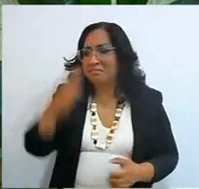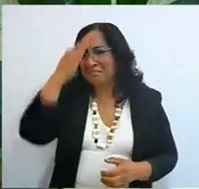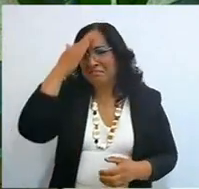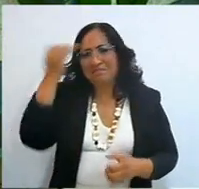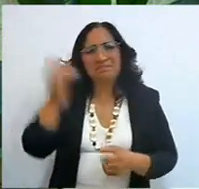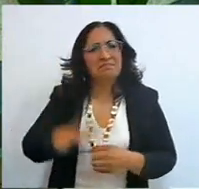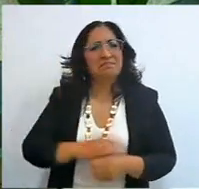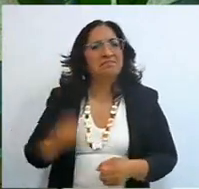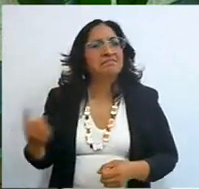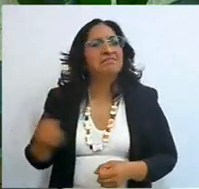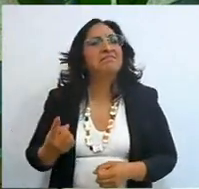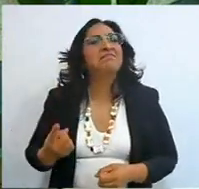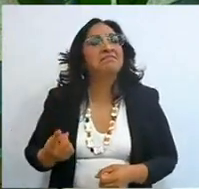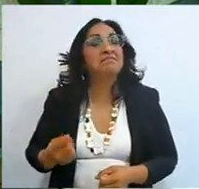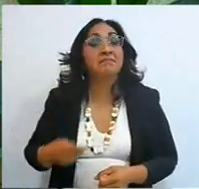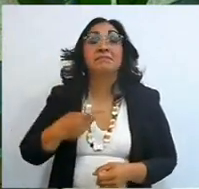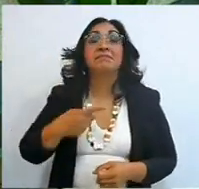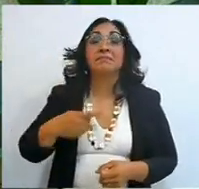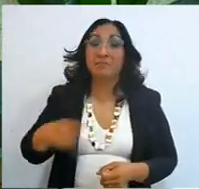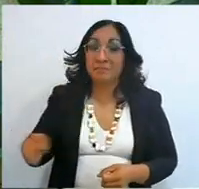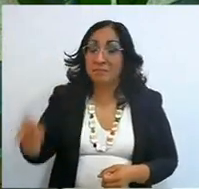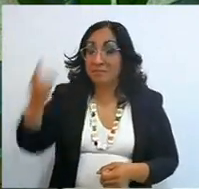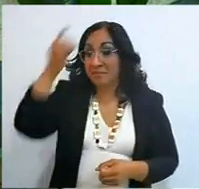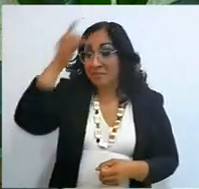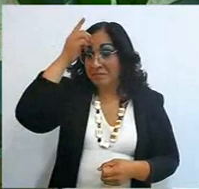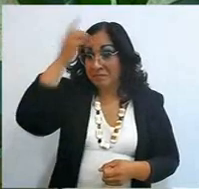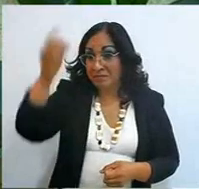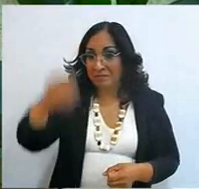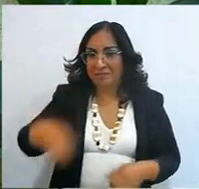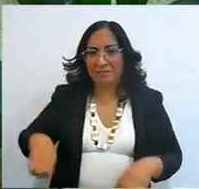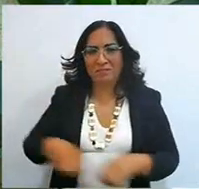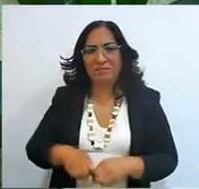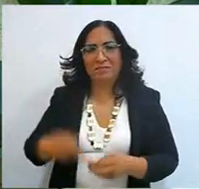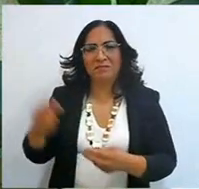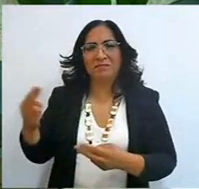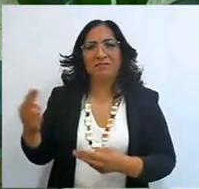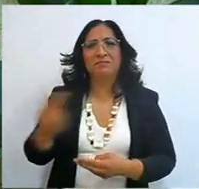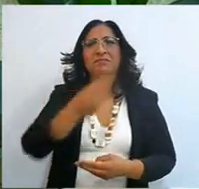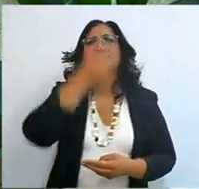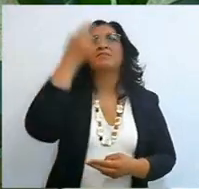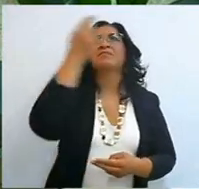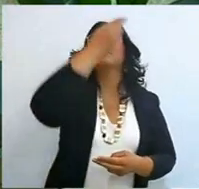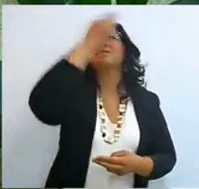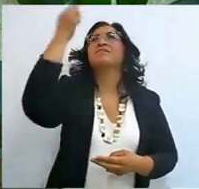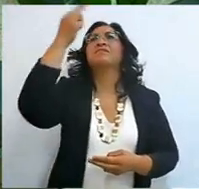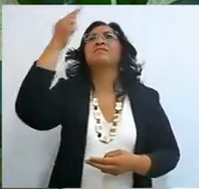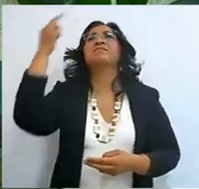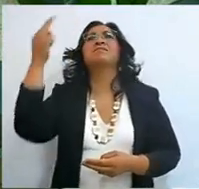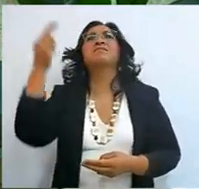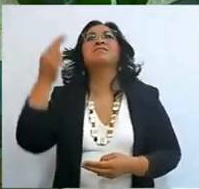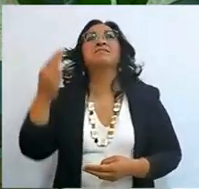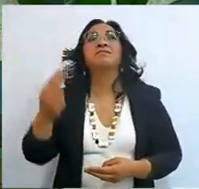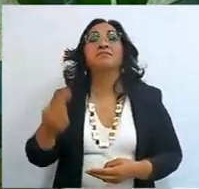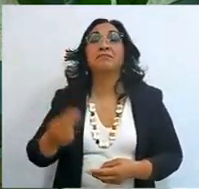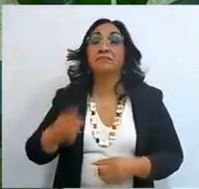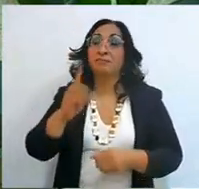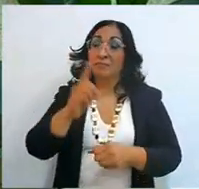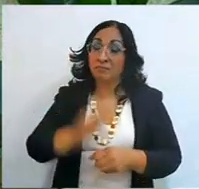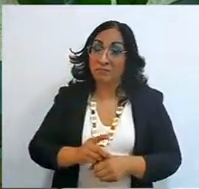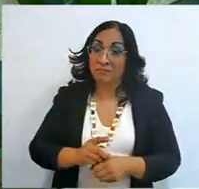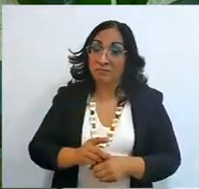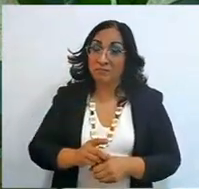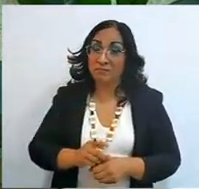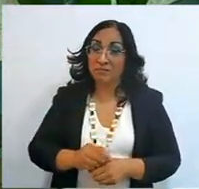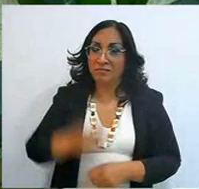God in the form of a cloud by day and a flame of fire, like a flame of fire, says the Bible, at night,